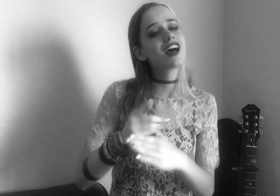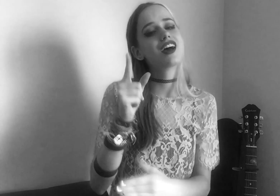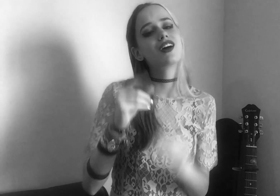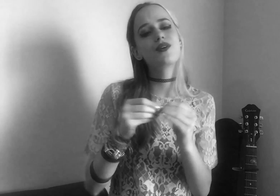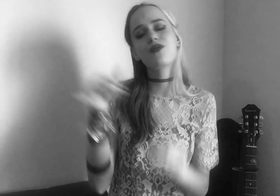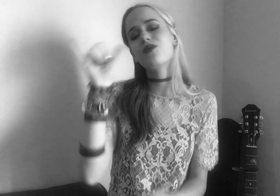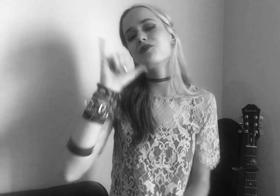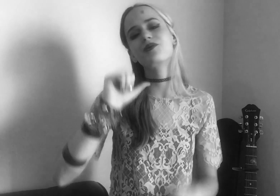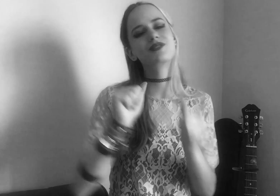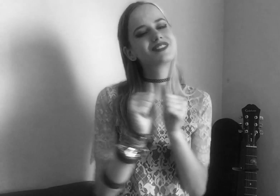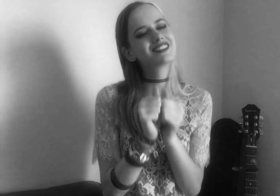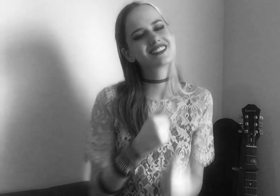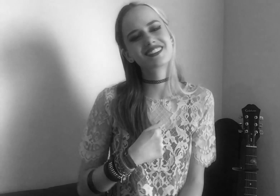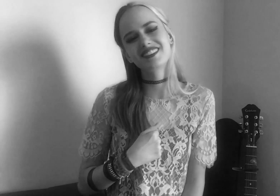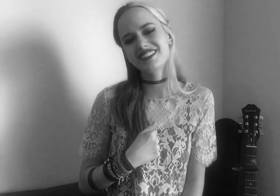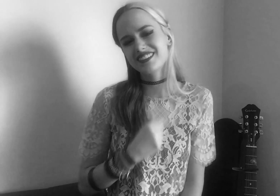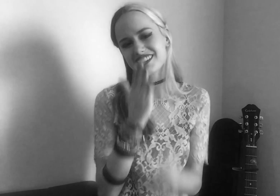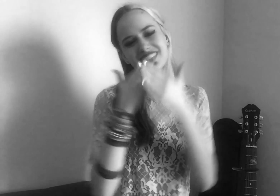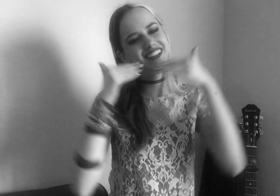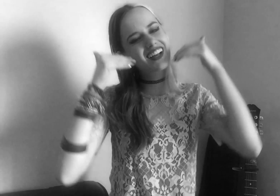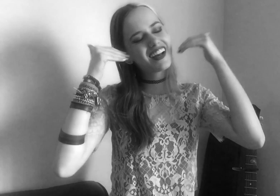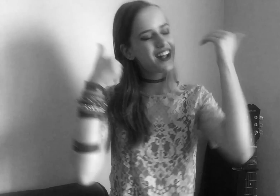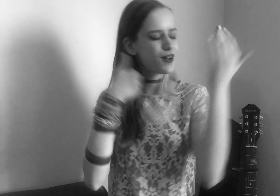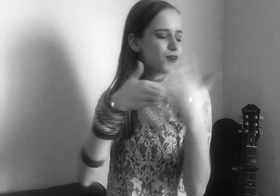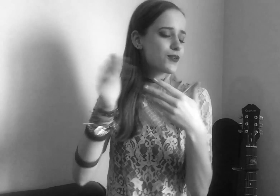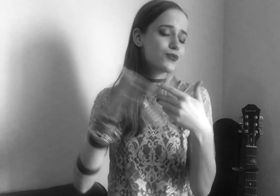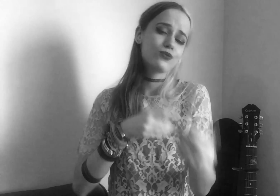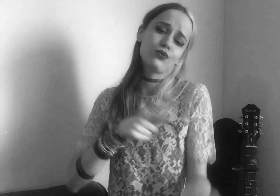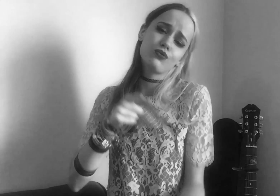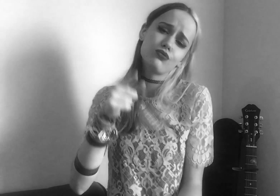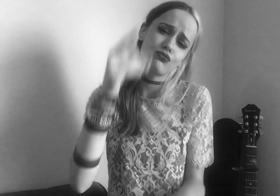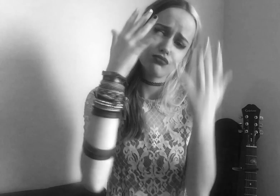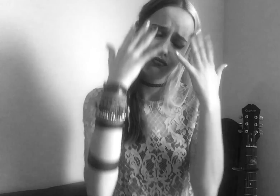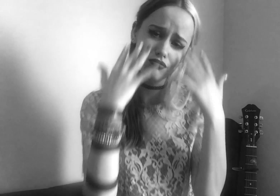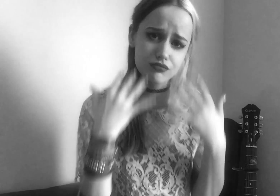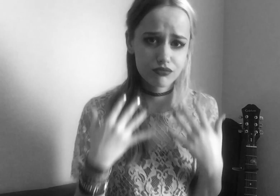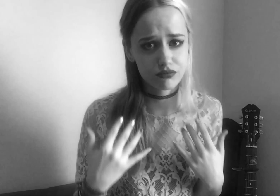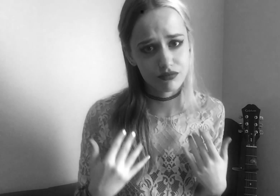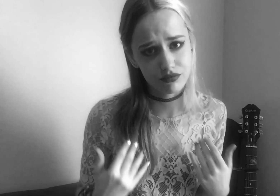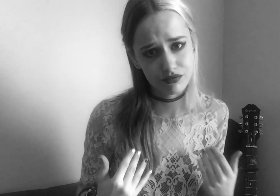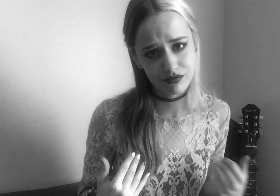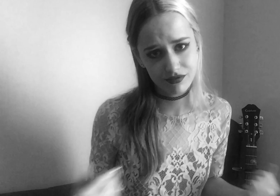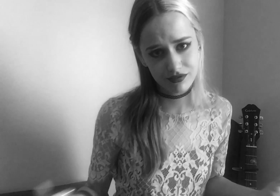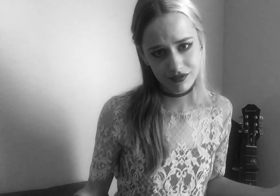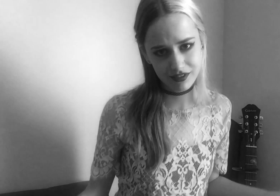Share one more drink with me, smile even though you're sad.